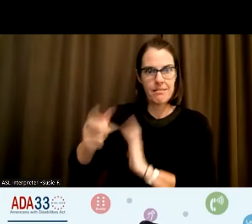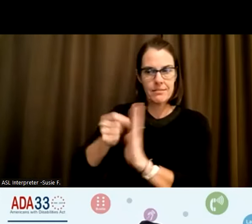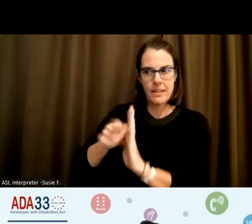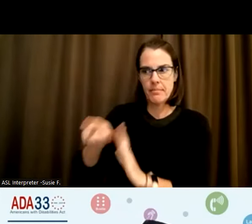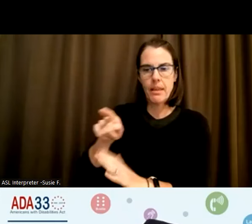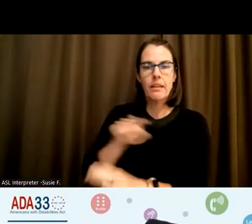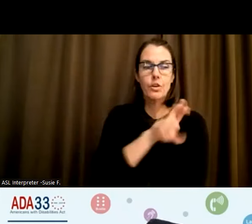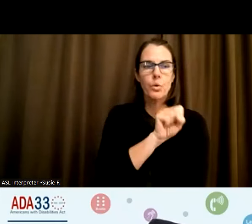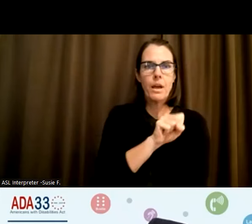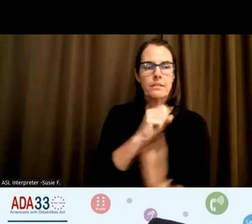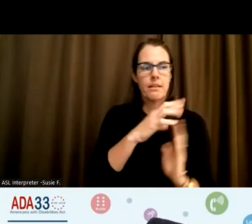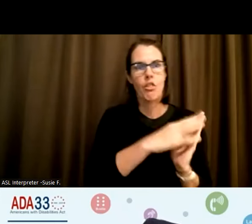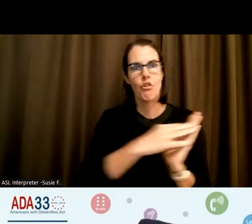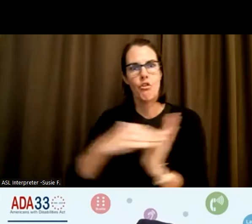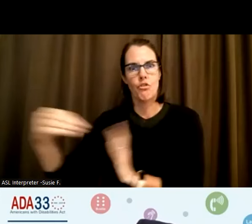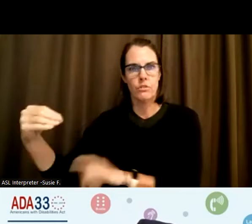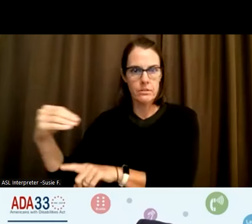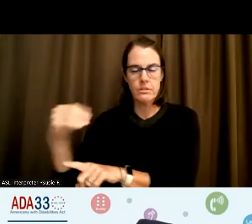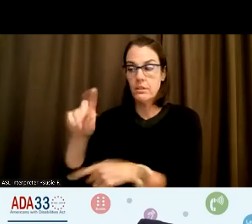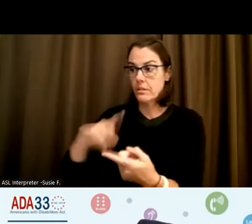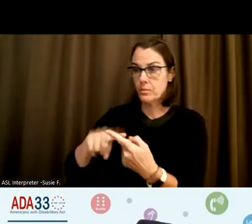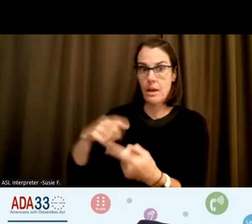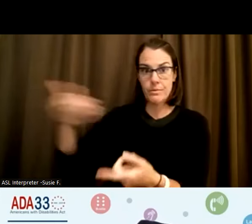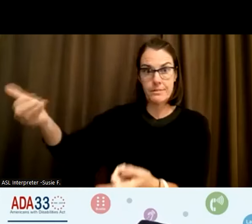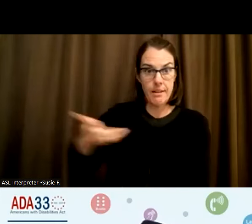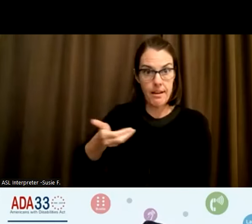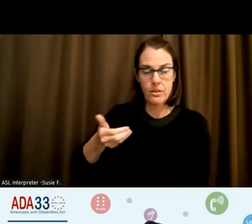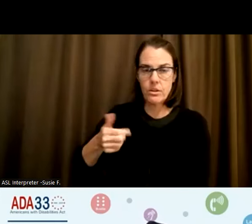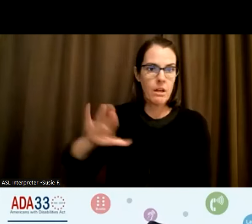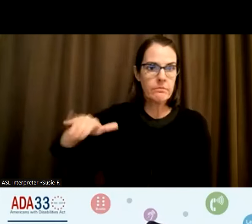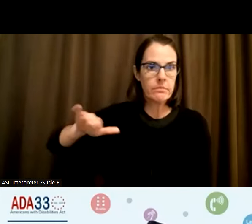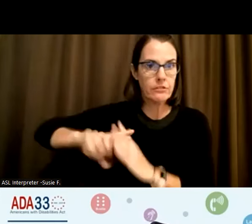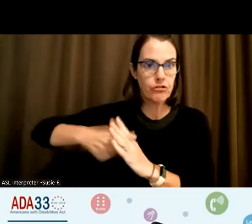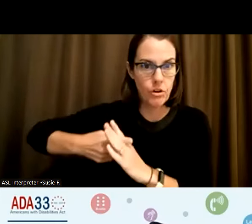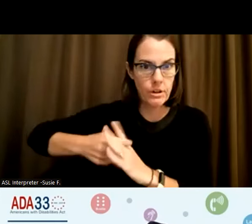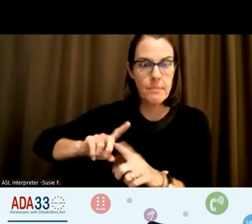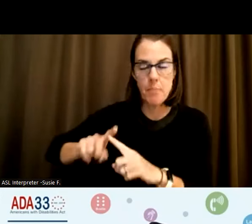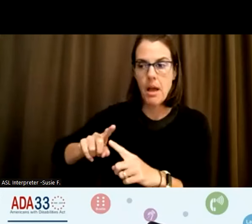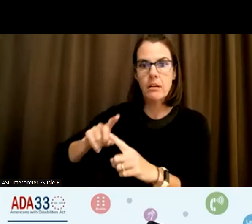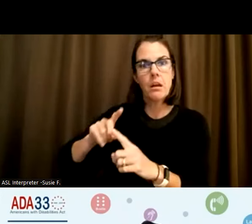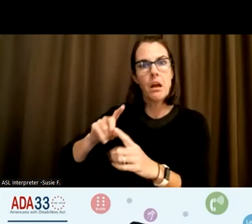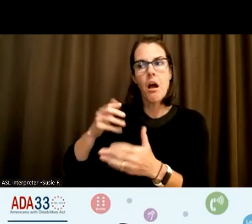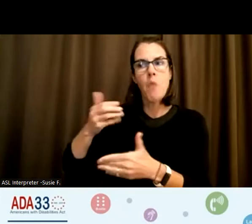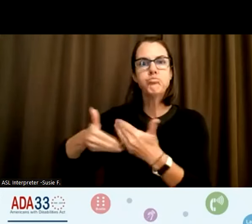Because when I was being brought on board, I haven't started yet. In my view, when I'm being brought on board,